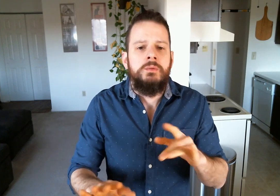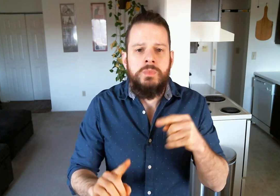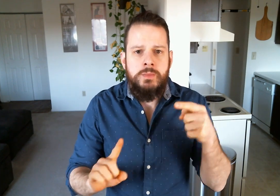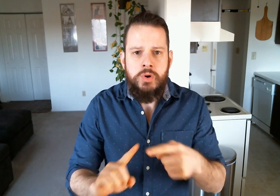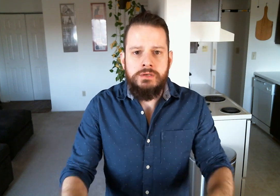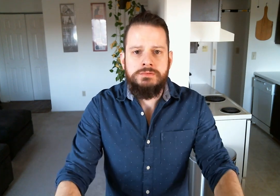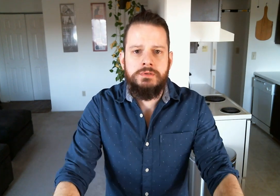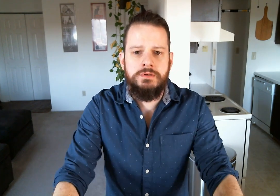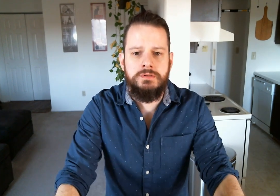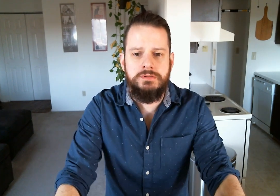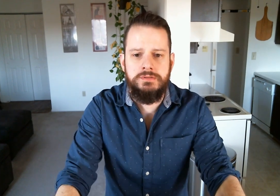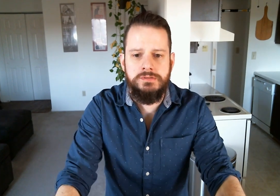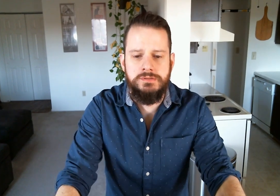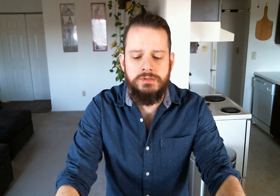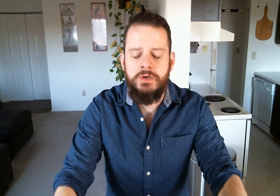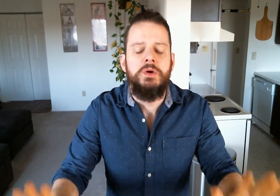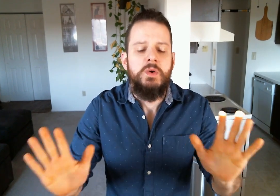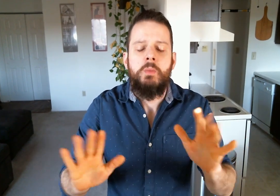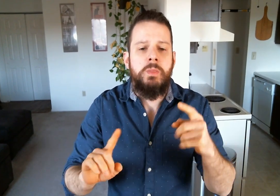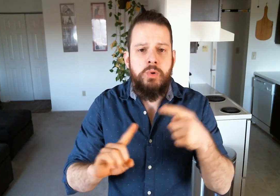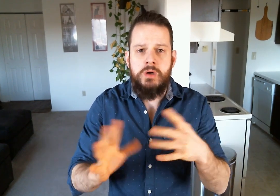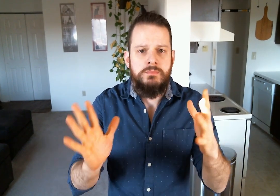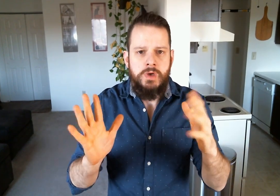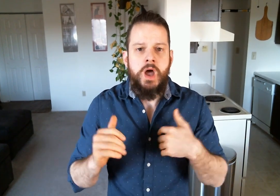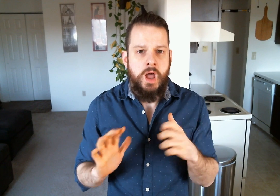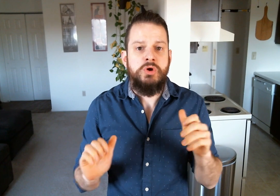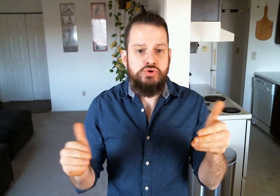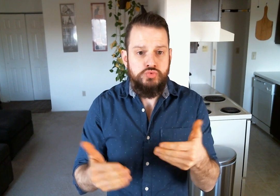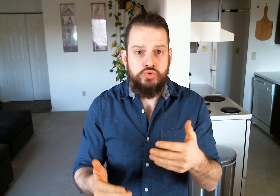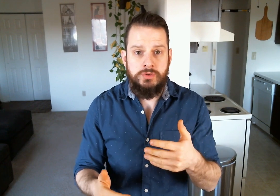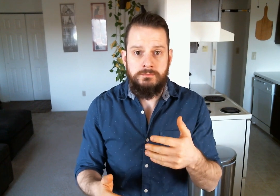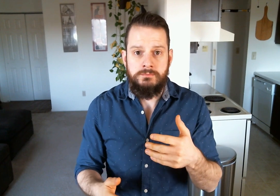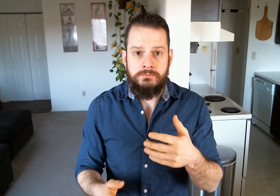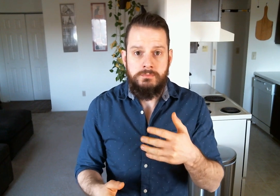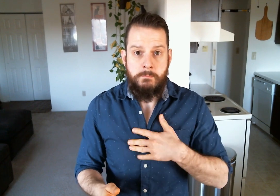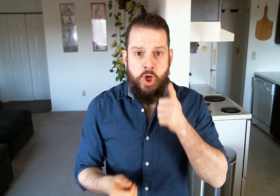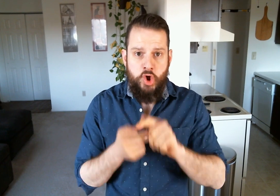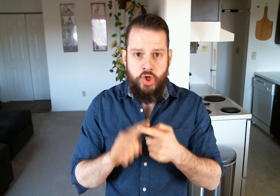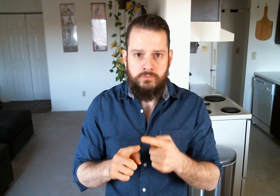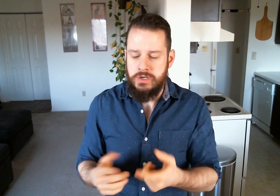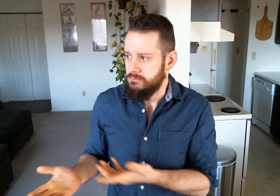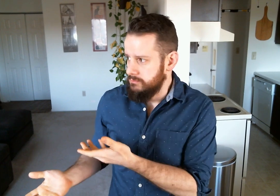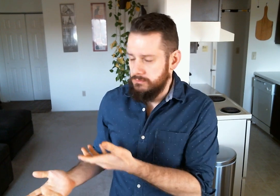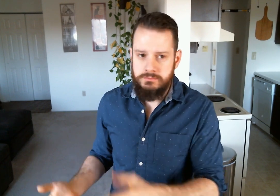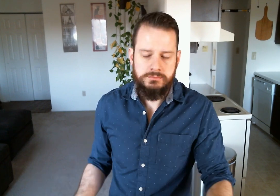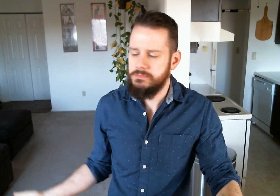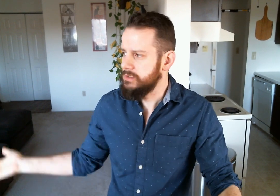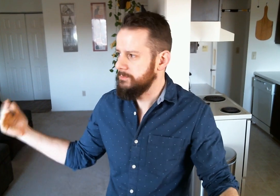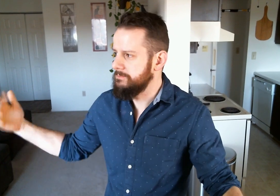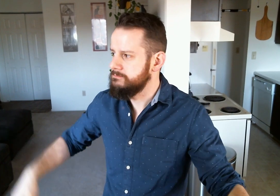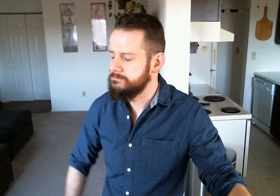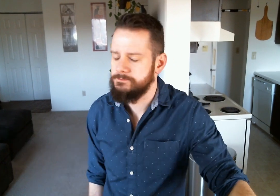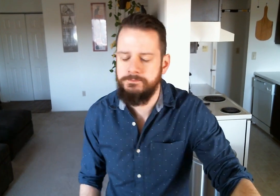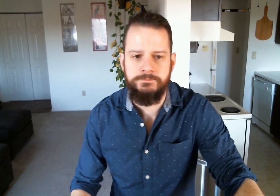The point is -- Let's start off with introducing my girlfriend. Come here.